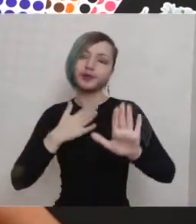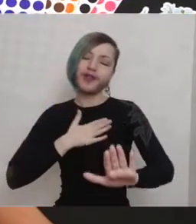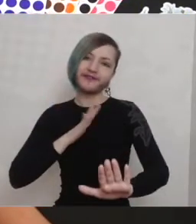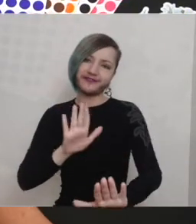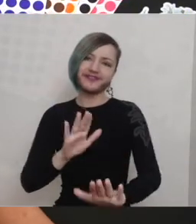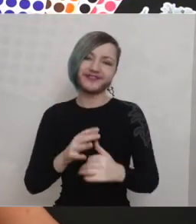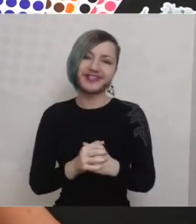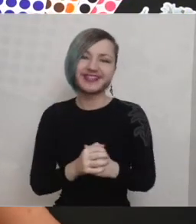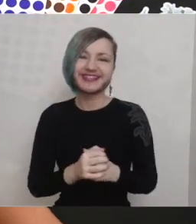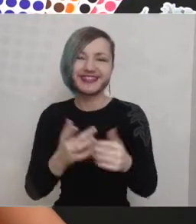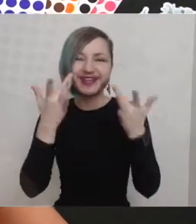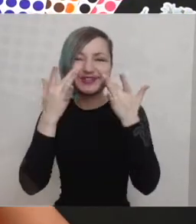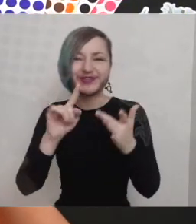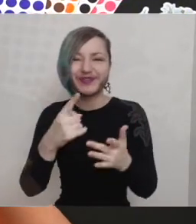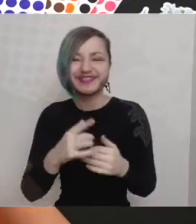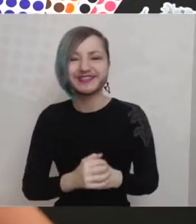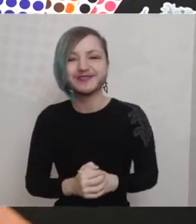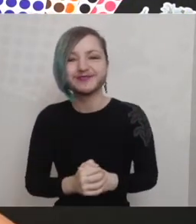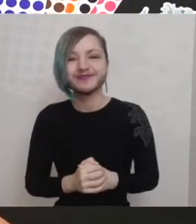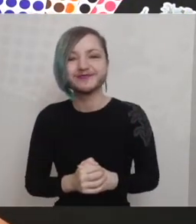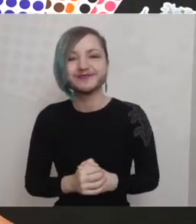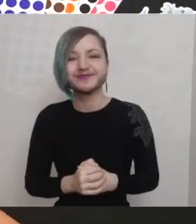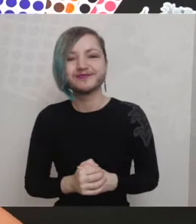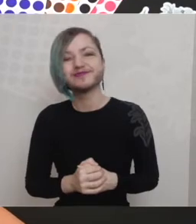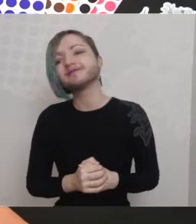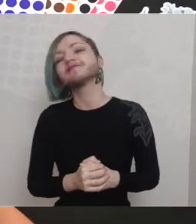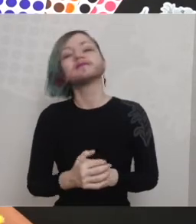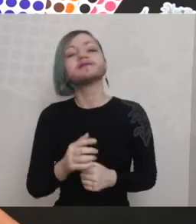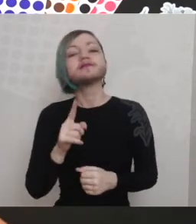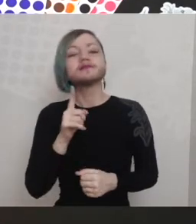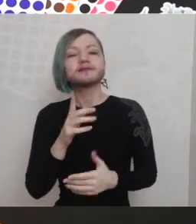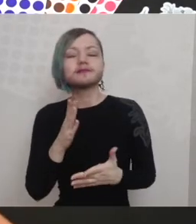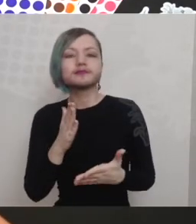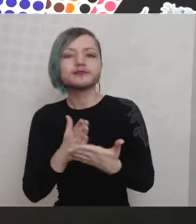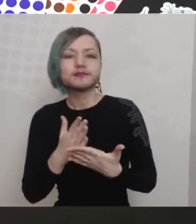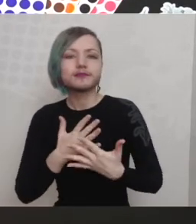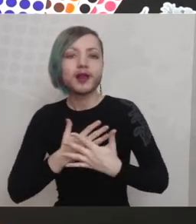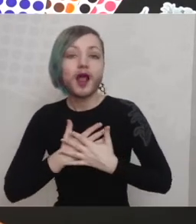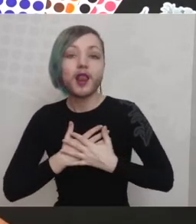i'll show you that there but I really really love the the pattern here